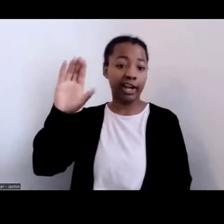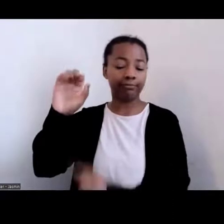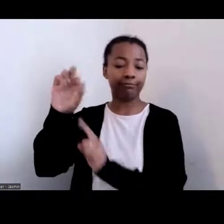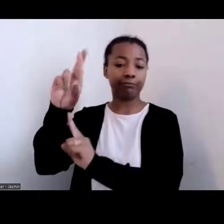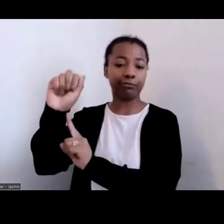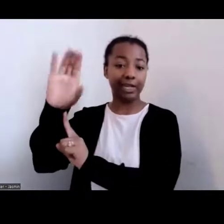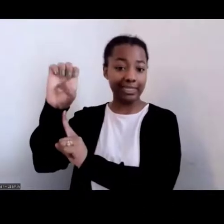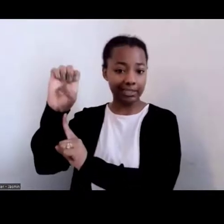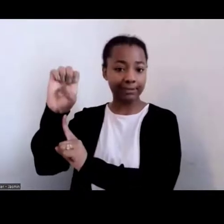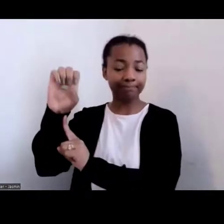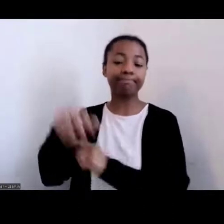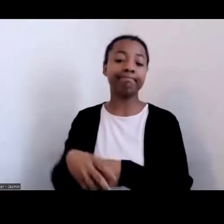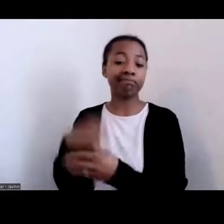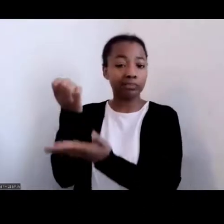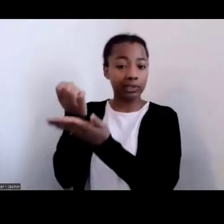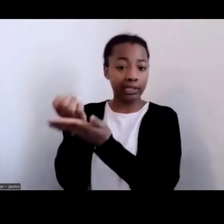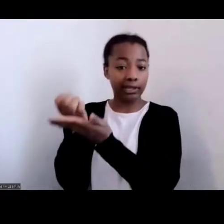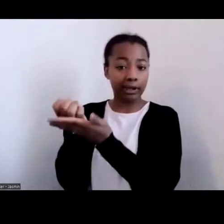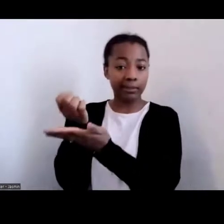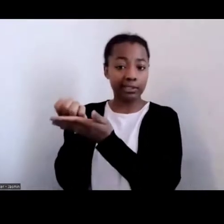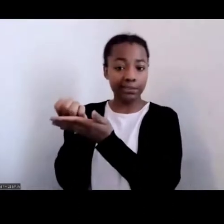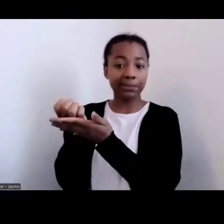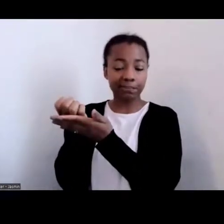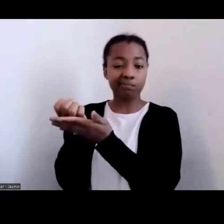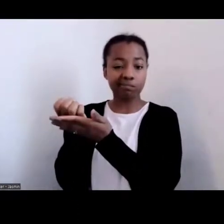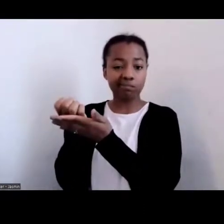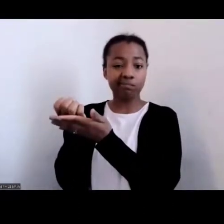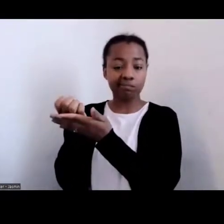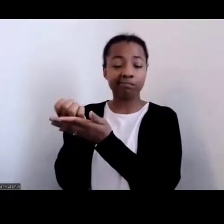much on economics and that African people were brought